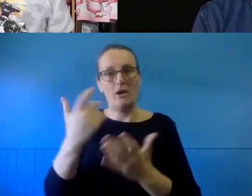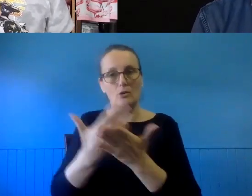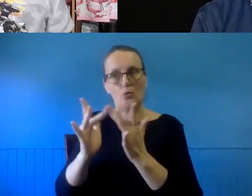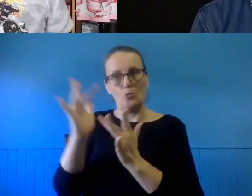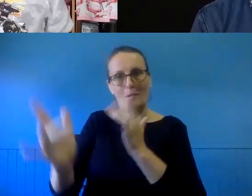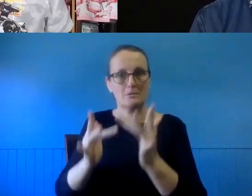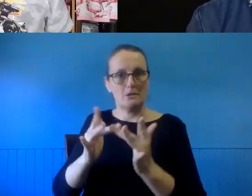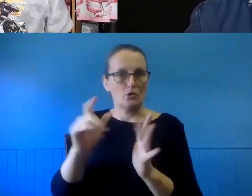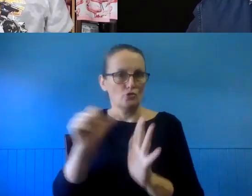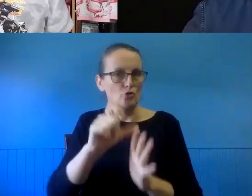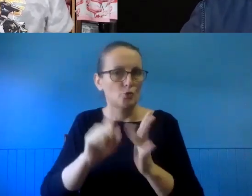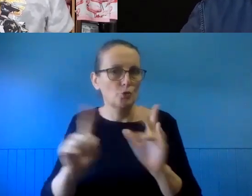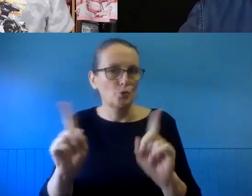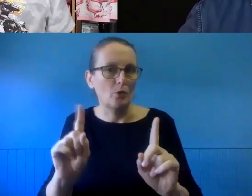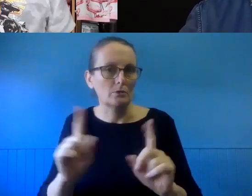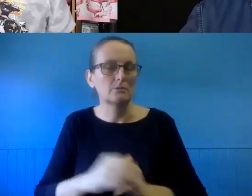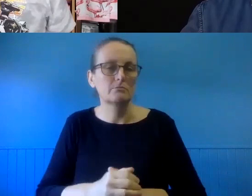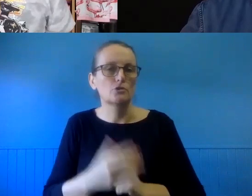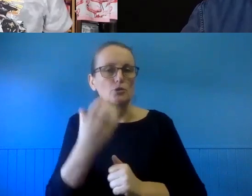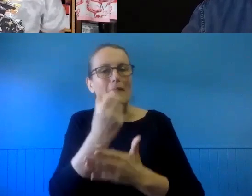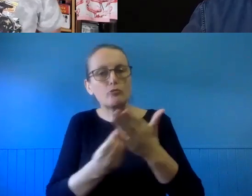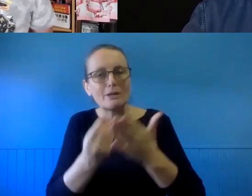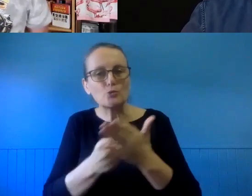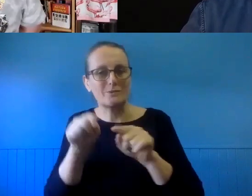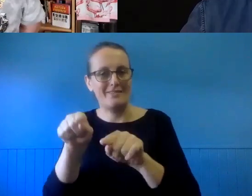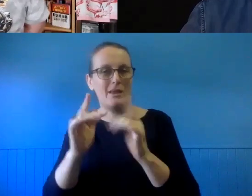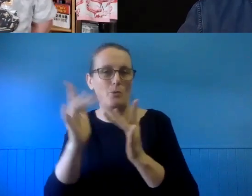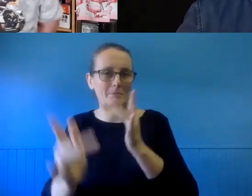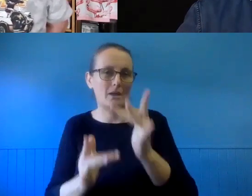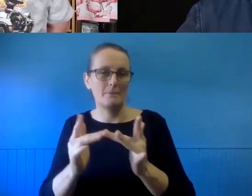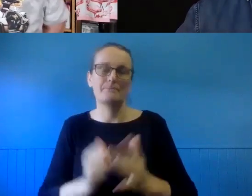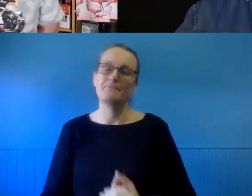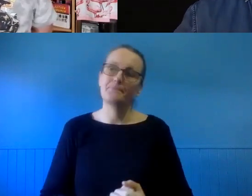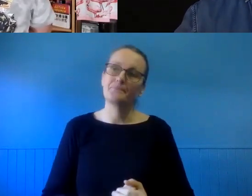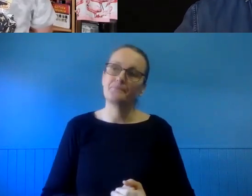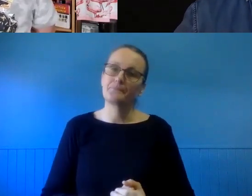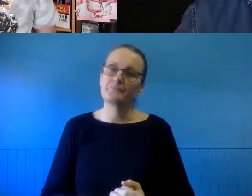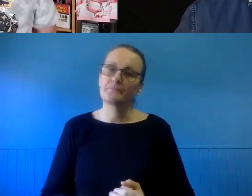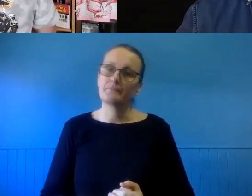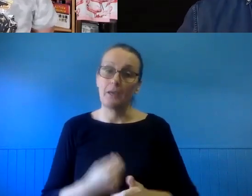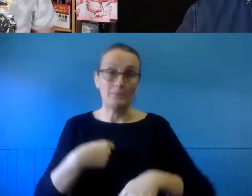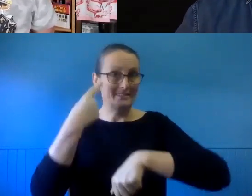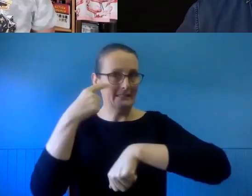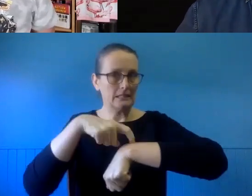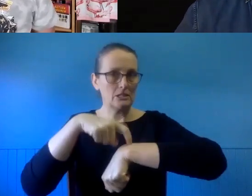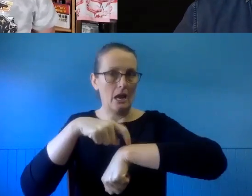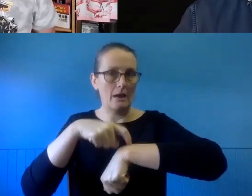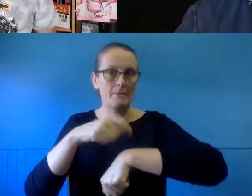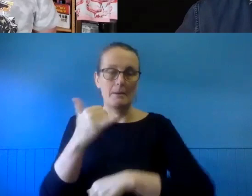Maybe find that resources and share it. OK. I am looking at the time. There is maybe time for a couple more.